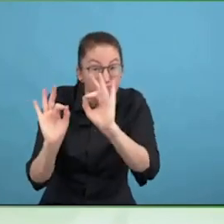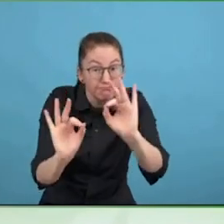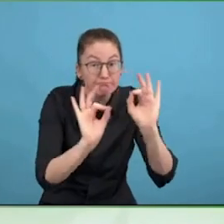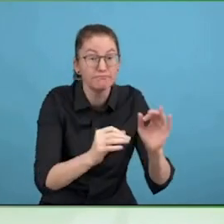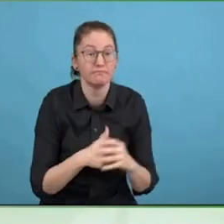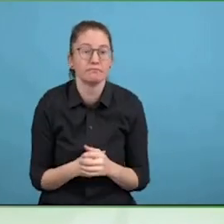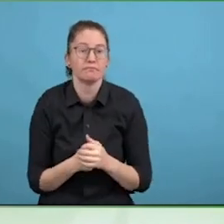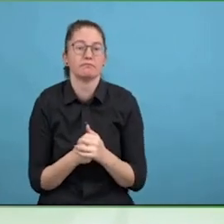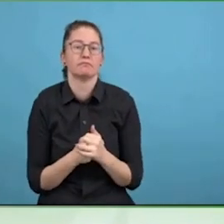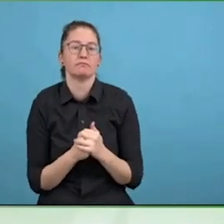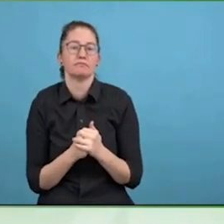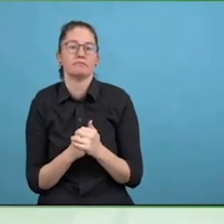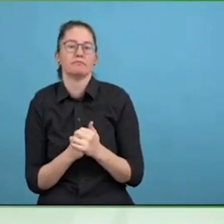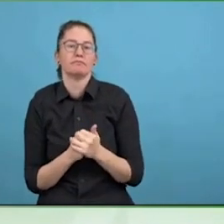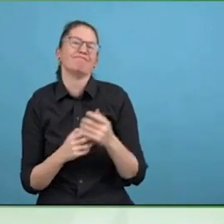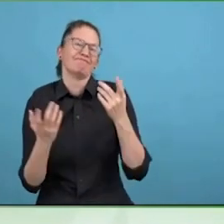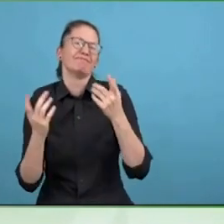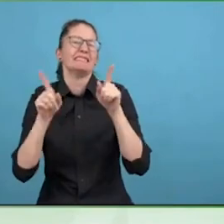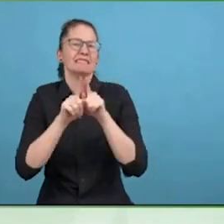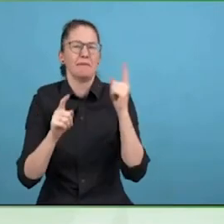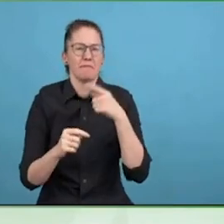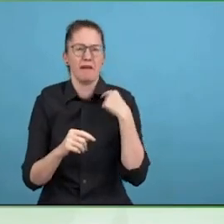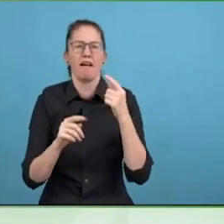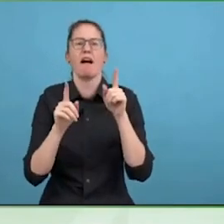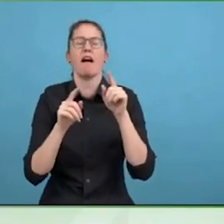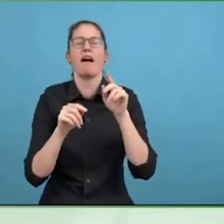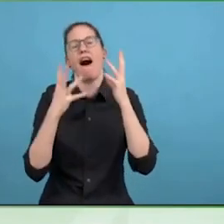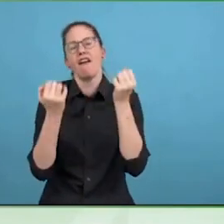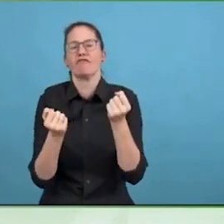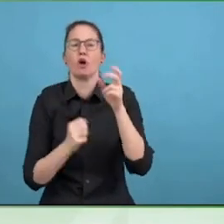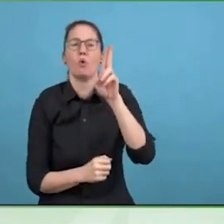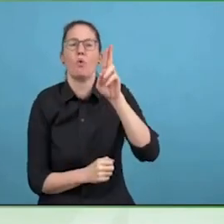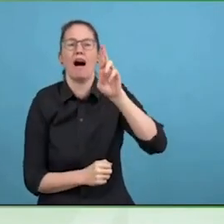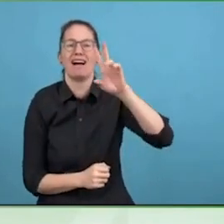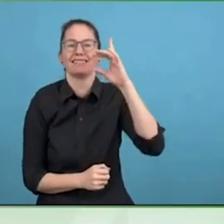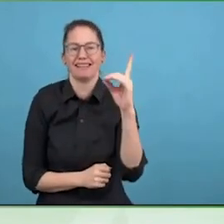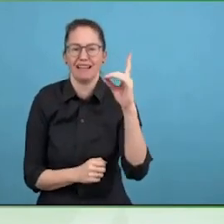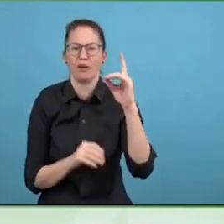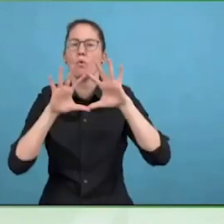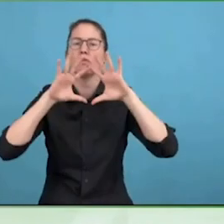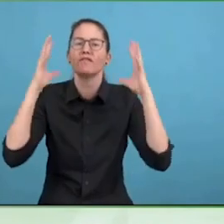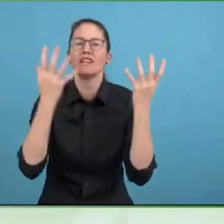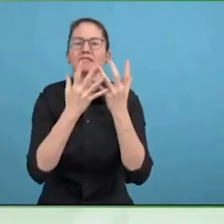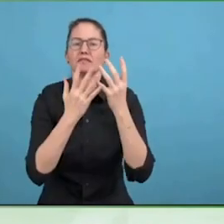It sounds very complicated and of course, I do Access Chat with